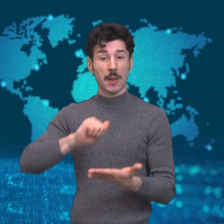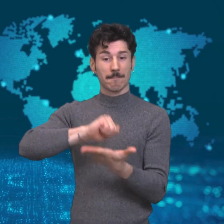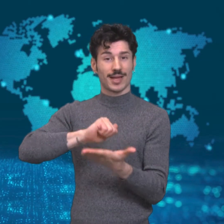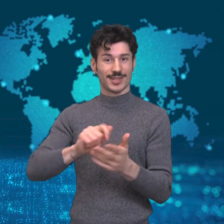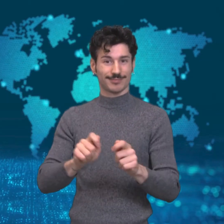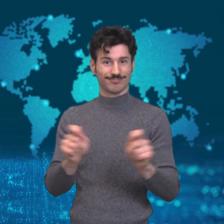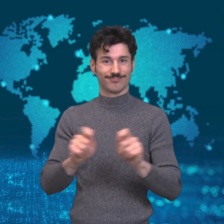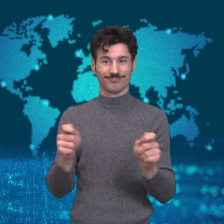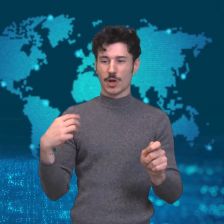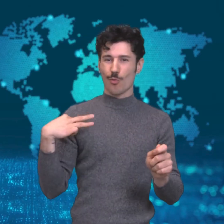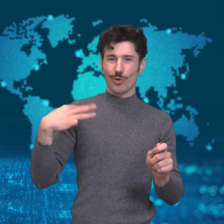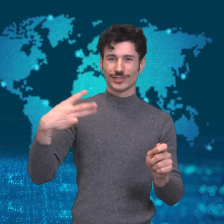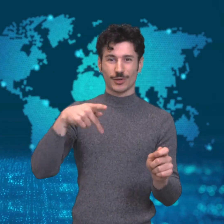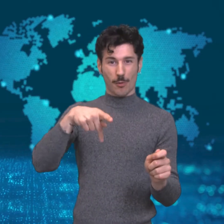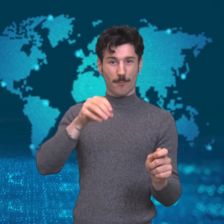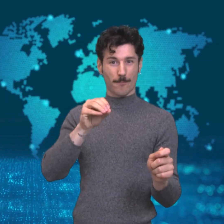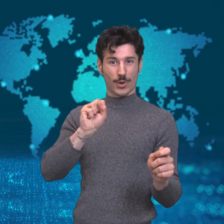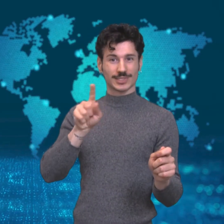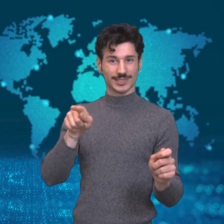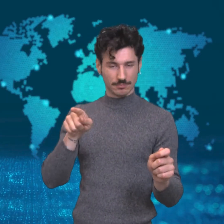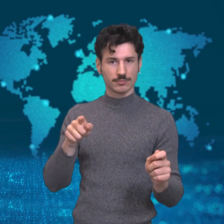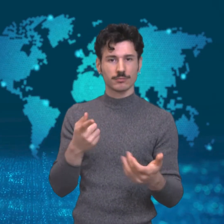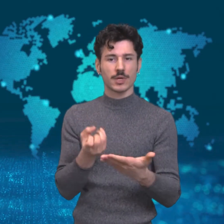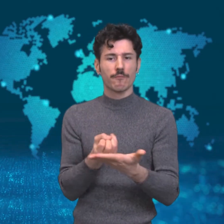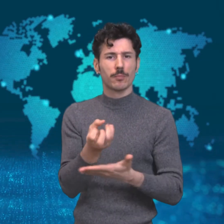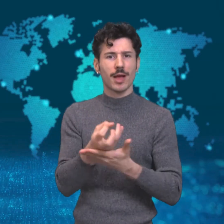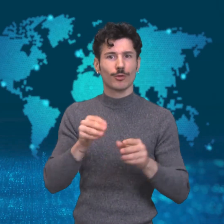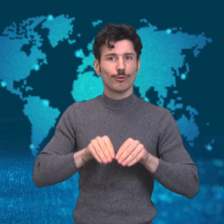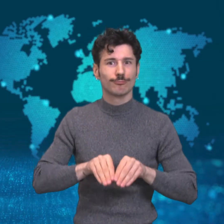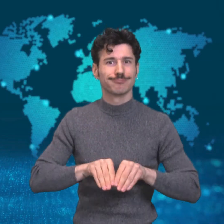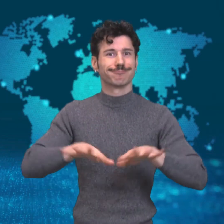[Alessio]: According to the Washington Post, US